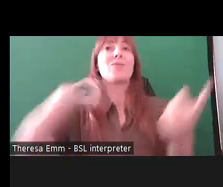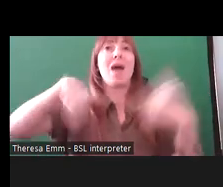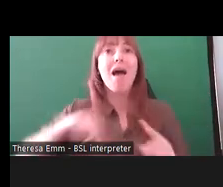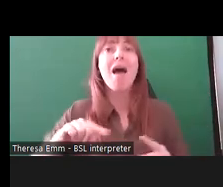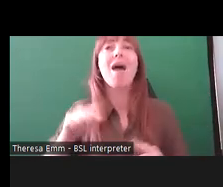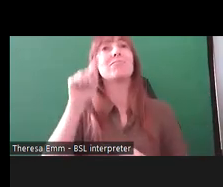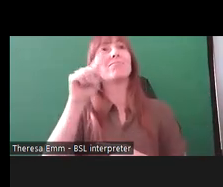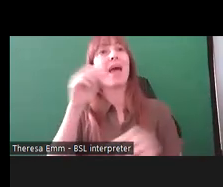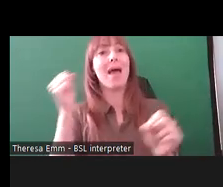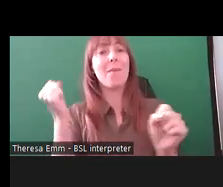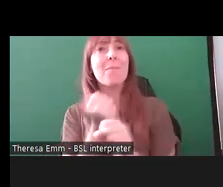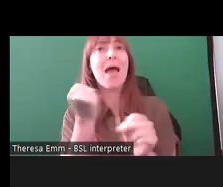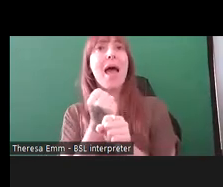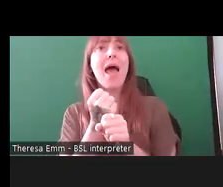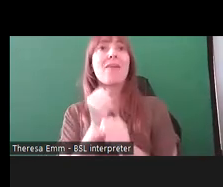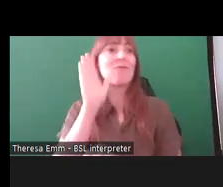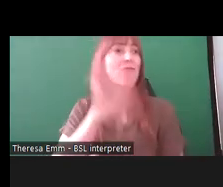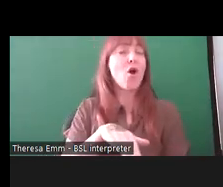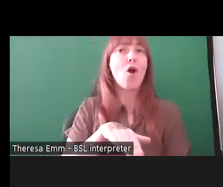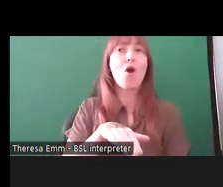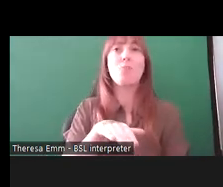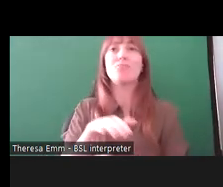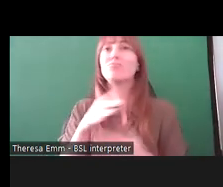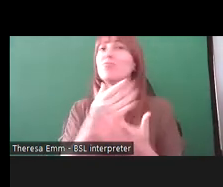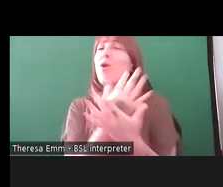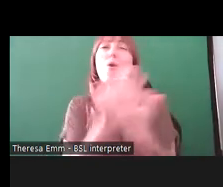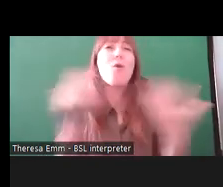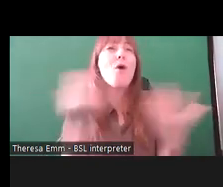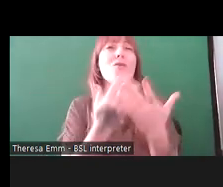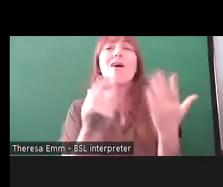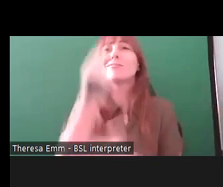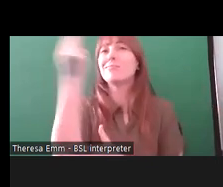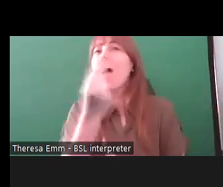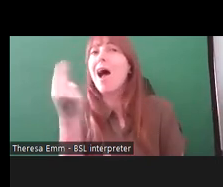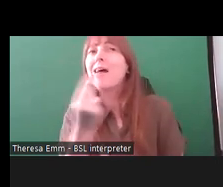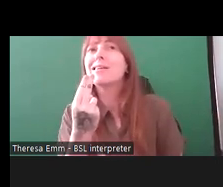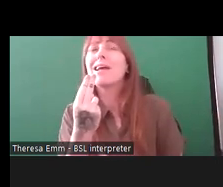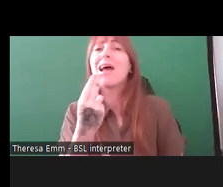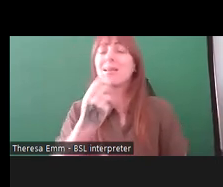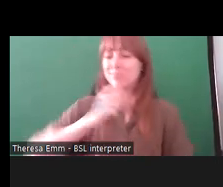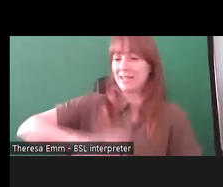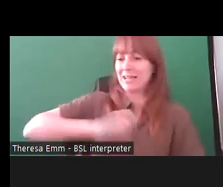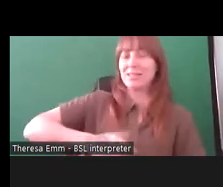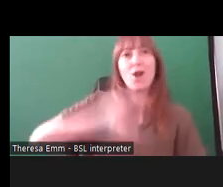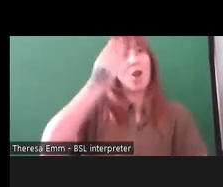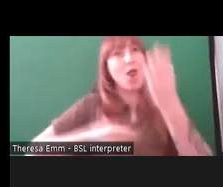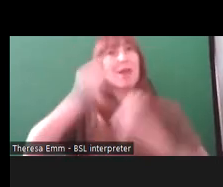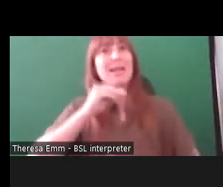by lots of artists who identified as learning disabled people who worked in collaboration with